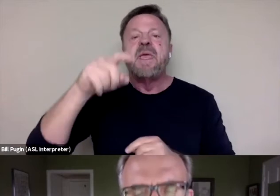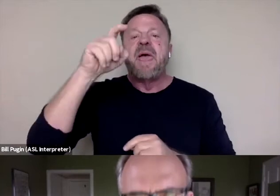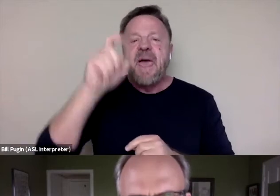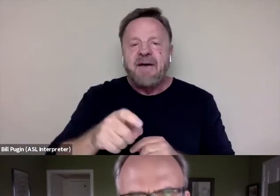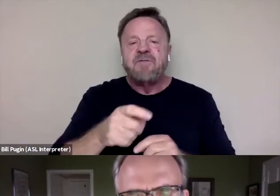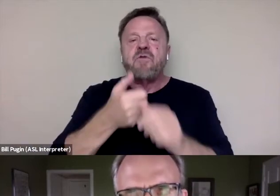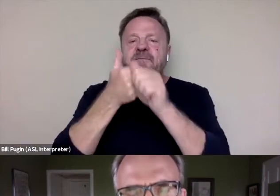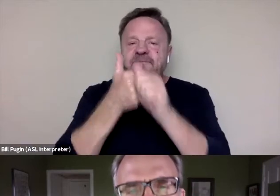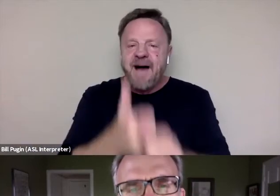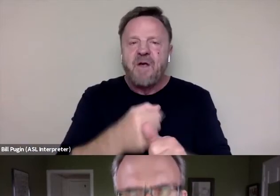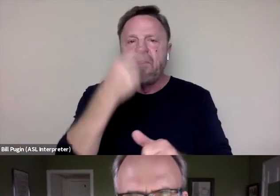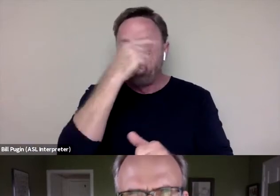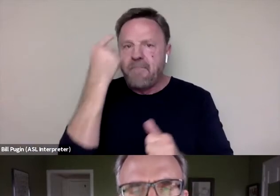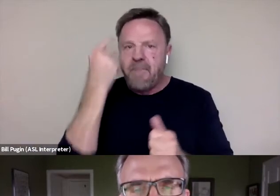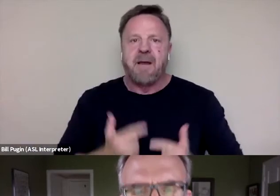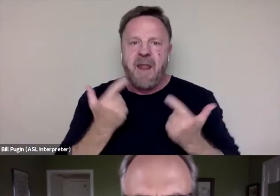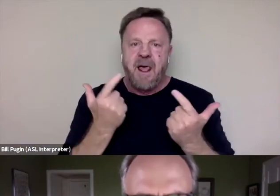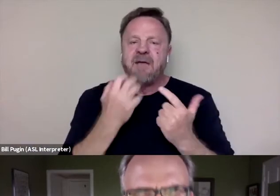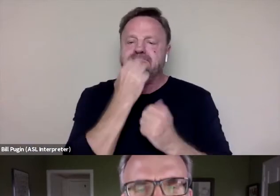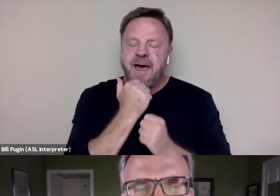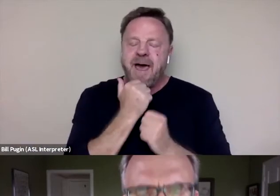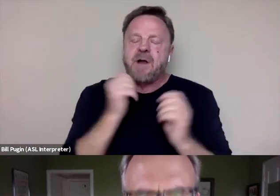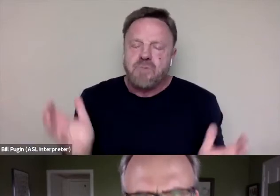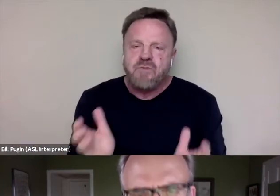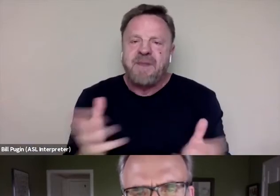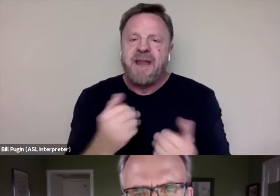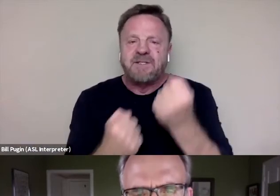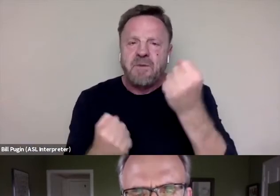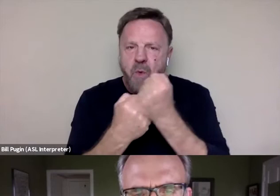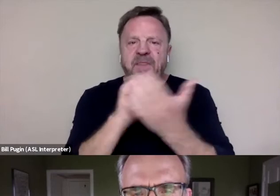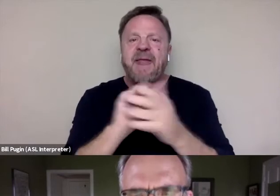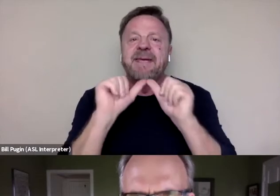the Black Lives Matter movement and support it and continue to support it.